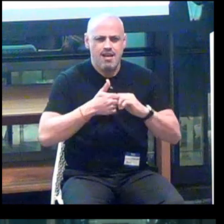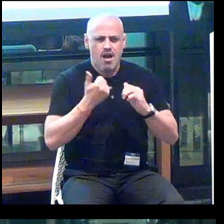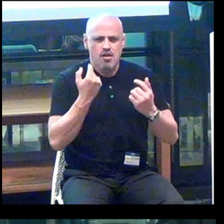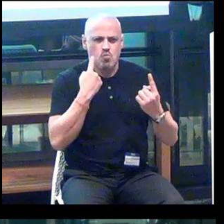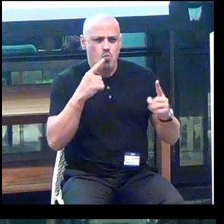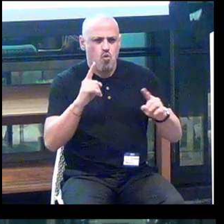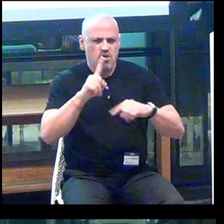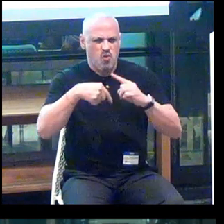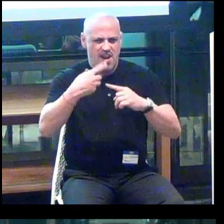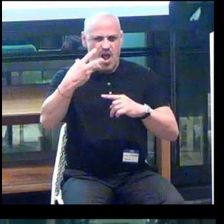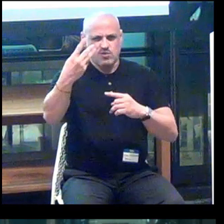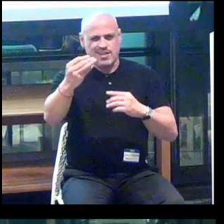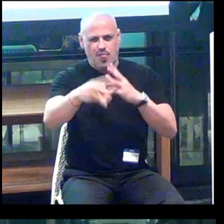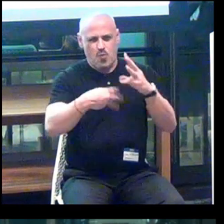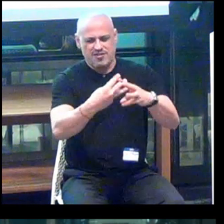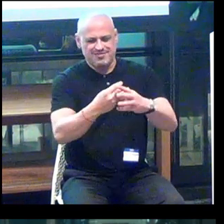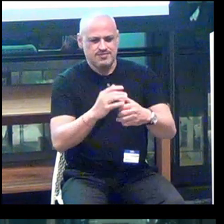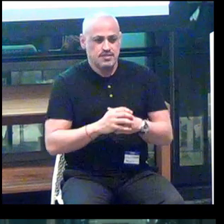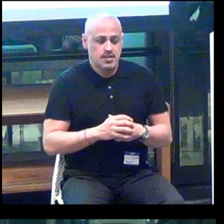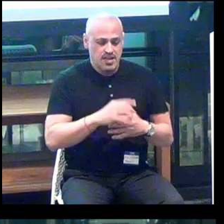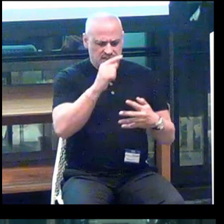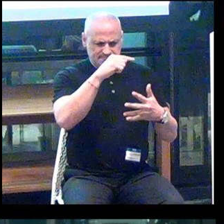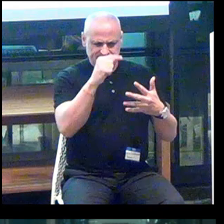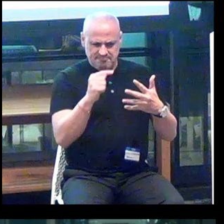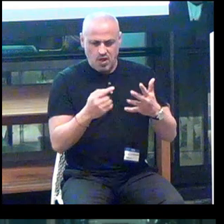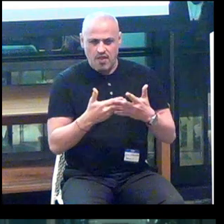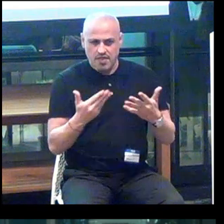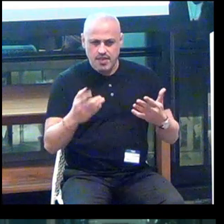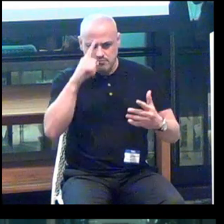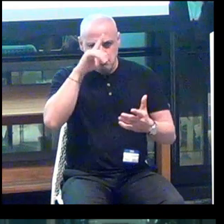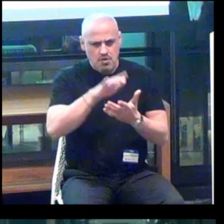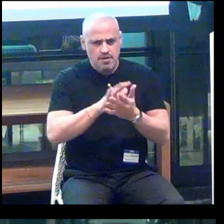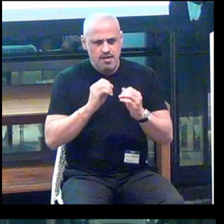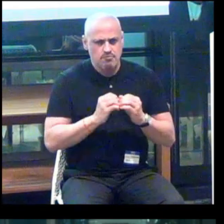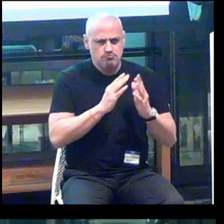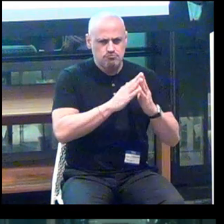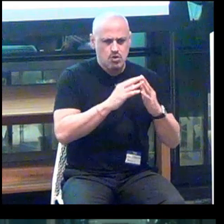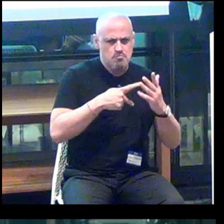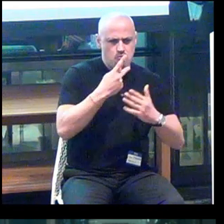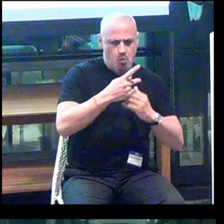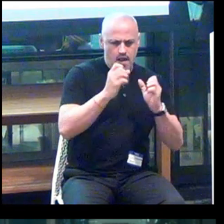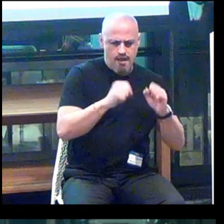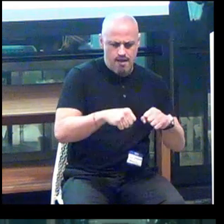it's out in the wild. These are things that we believe we can build programming around.